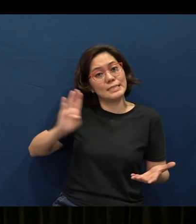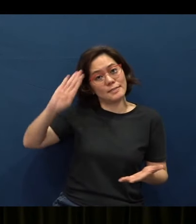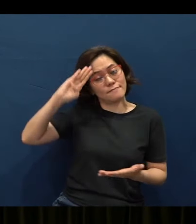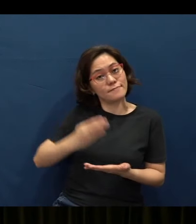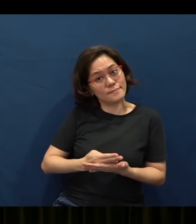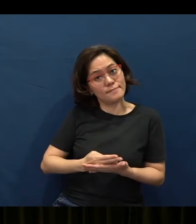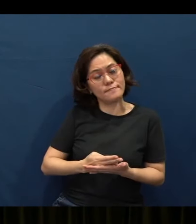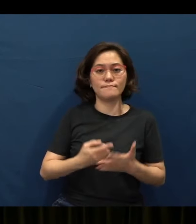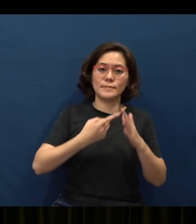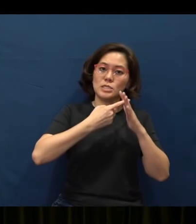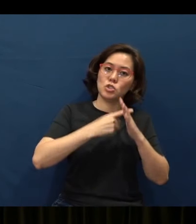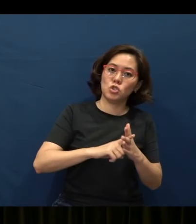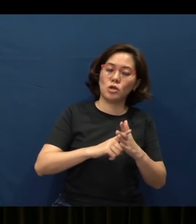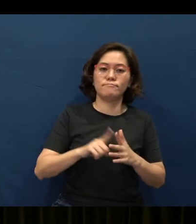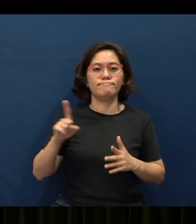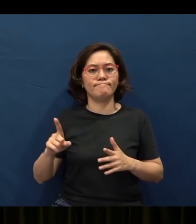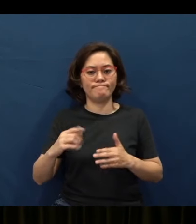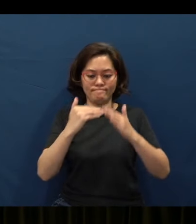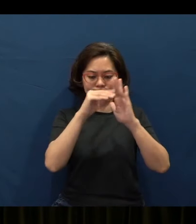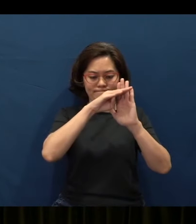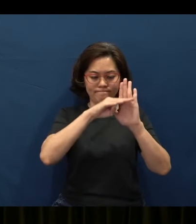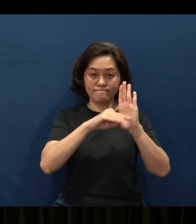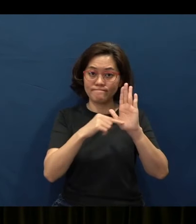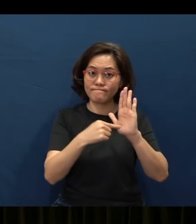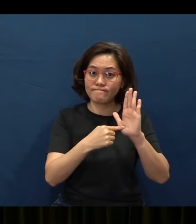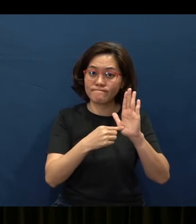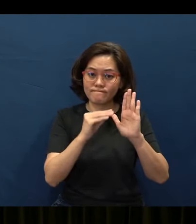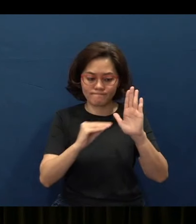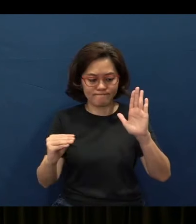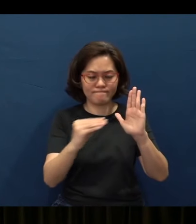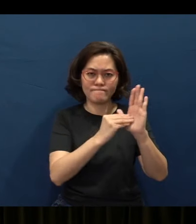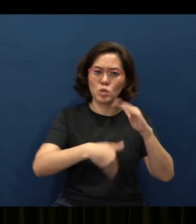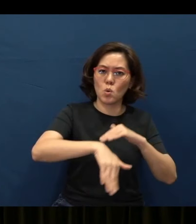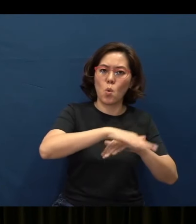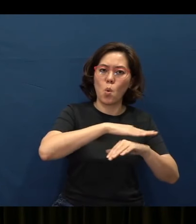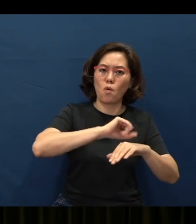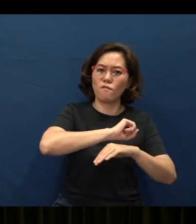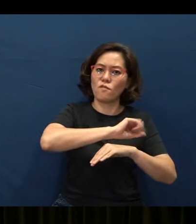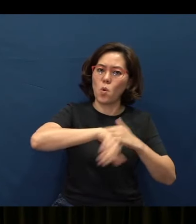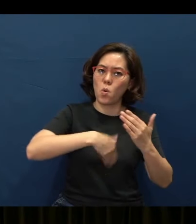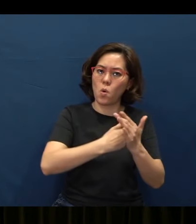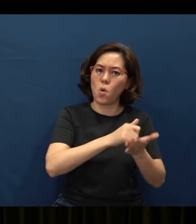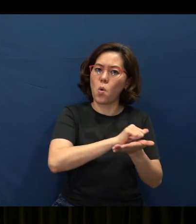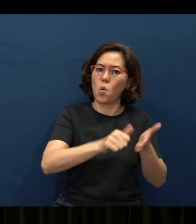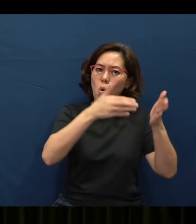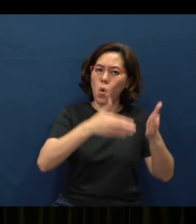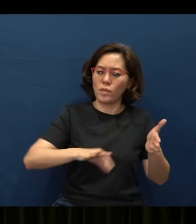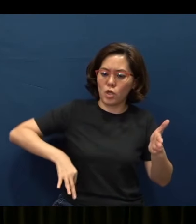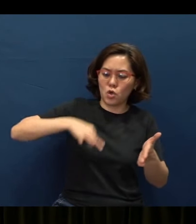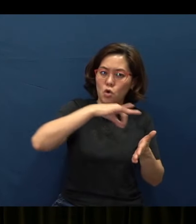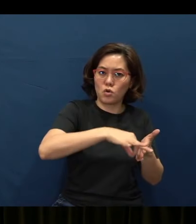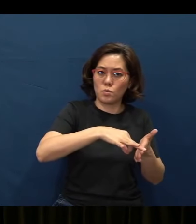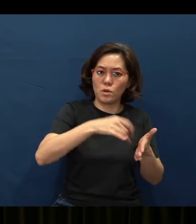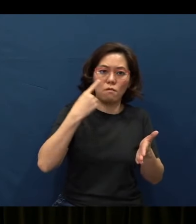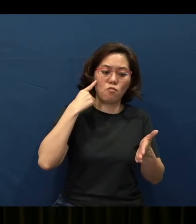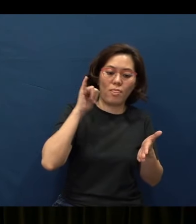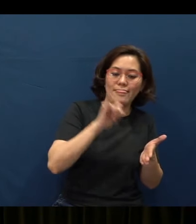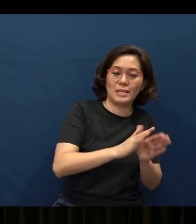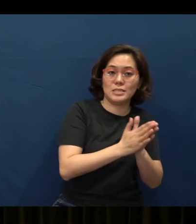Right in the beginning, Solomon is listed as the overall author and contributor of this book altogether.